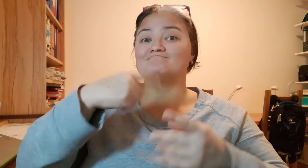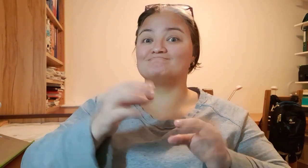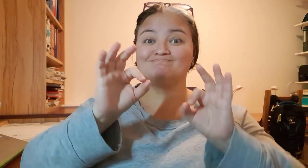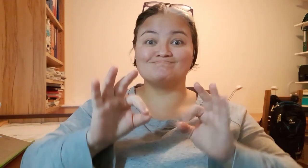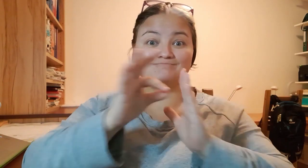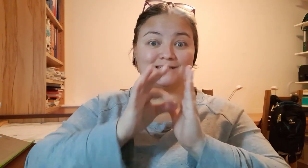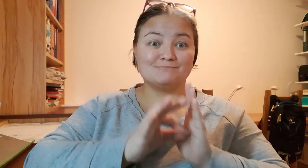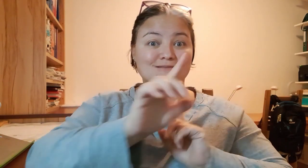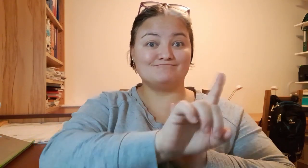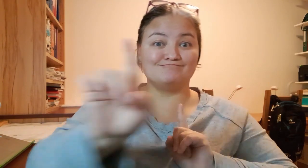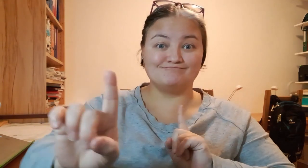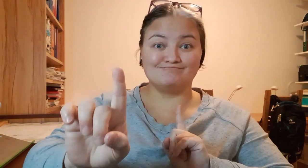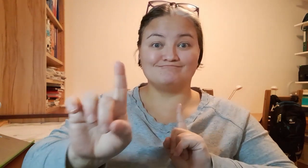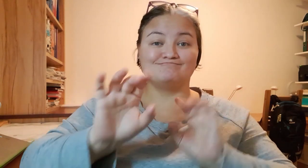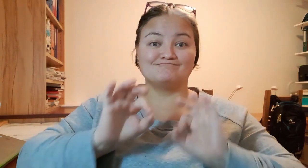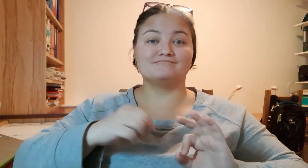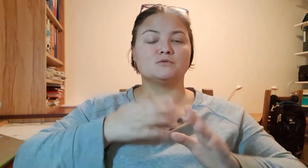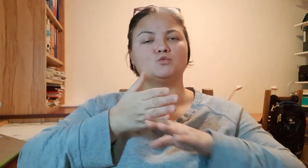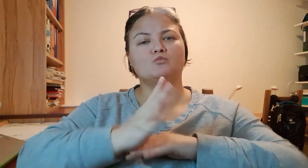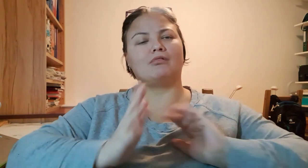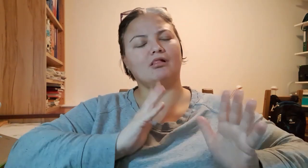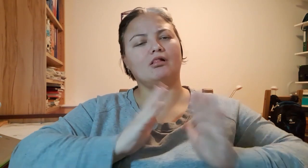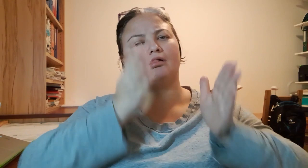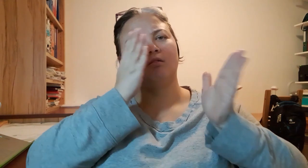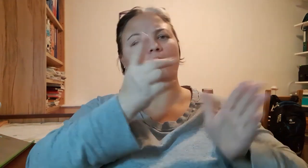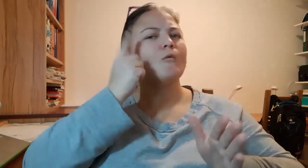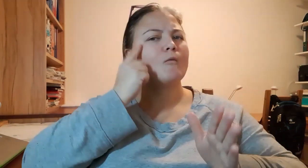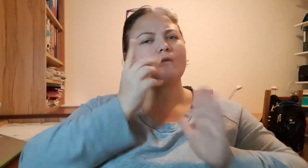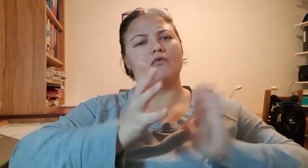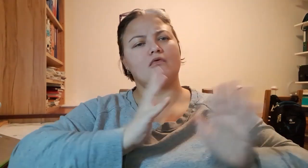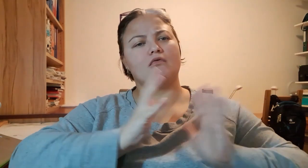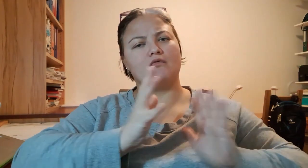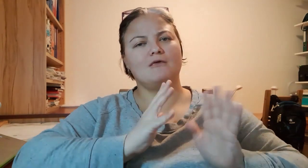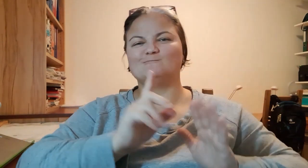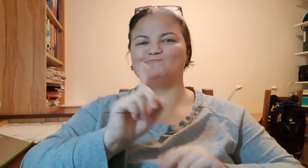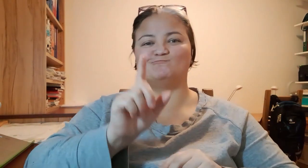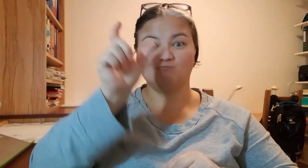At the appointment I just concentrate on signing with the person?!...No.